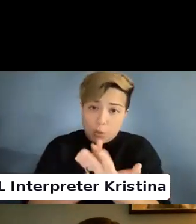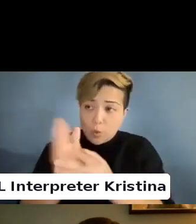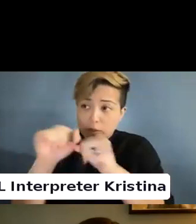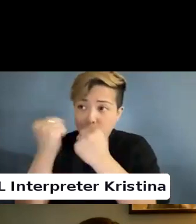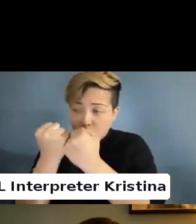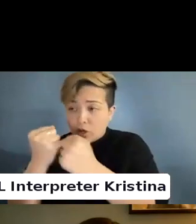model.